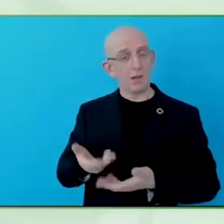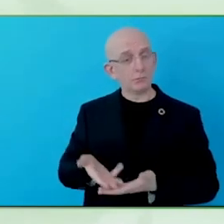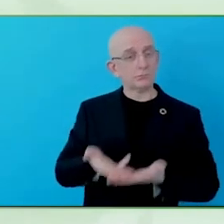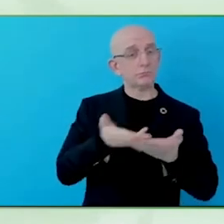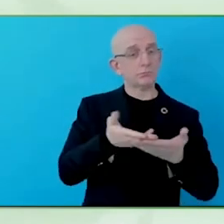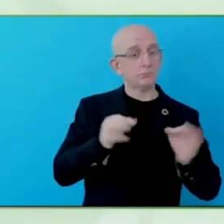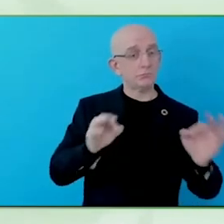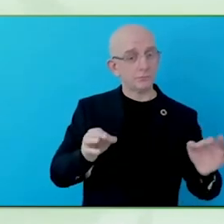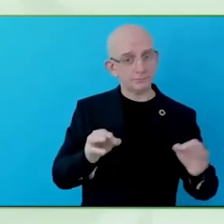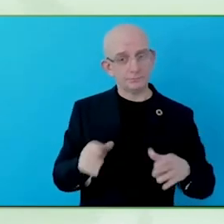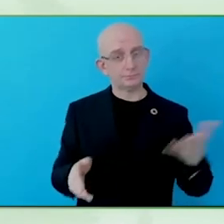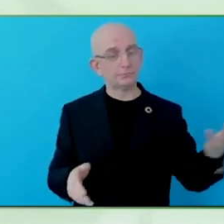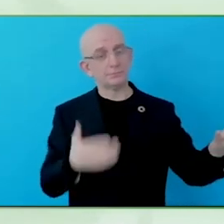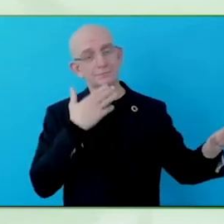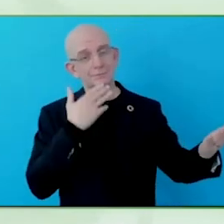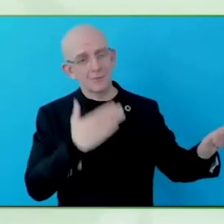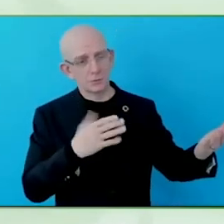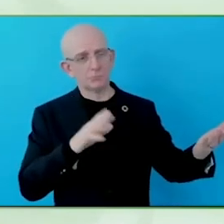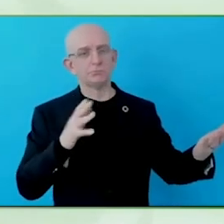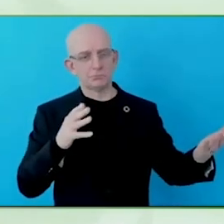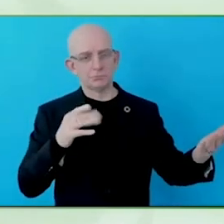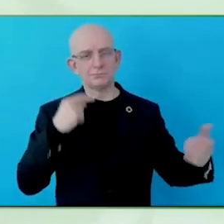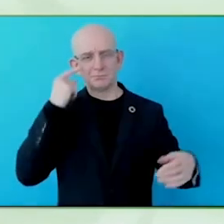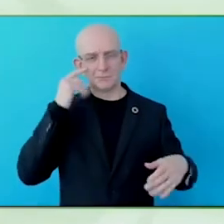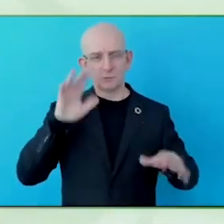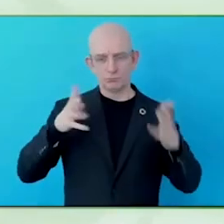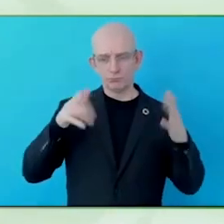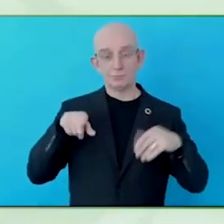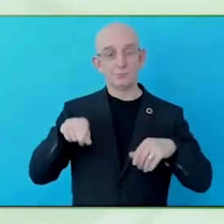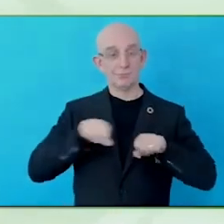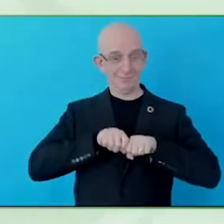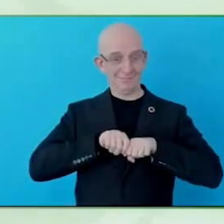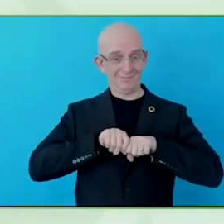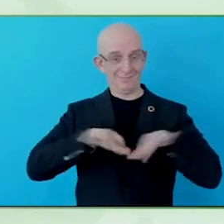business and DASS work together in a workshop, as I said a secondary